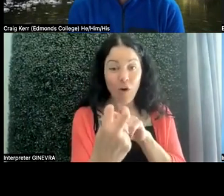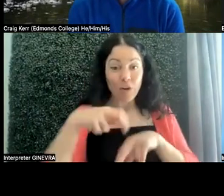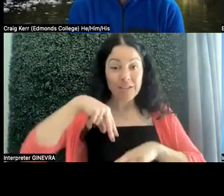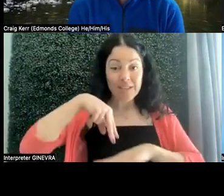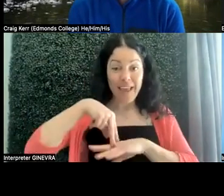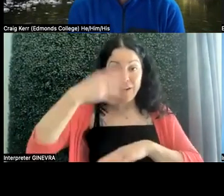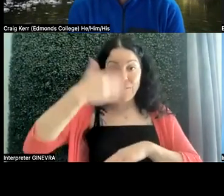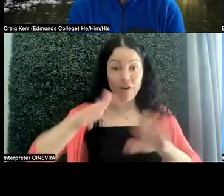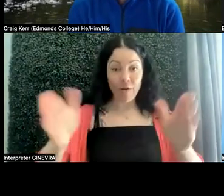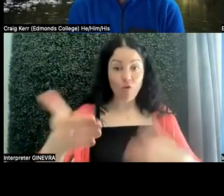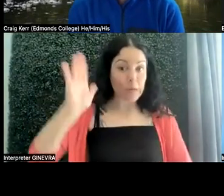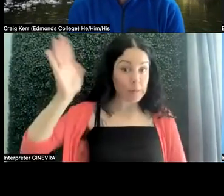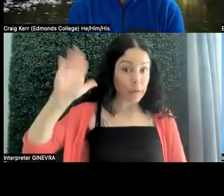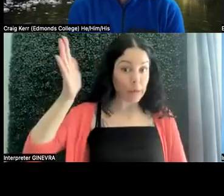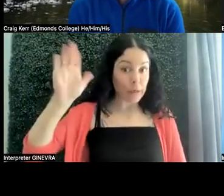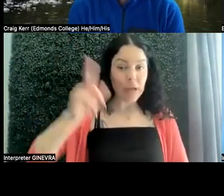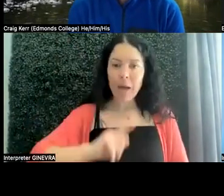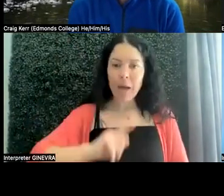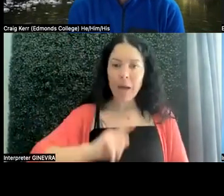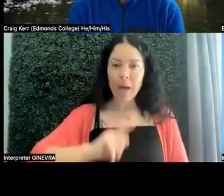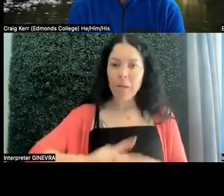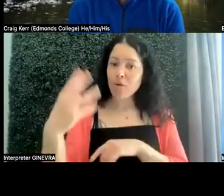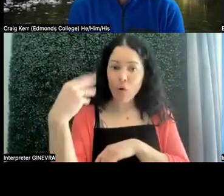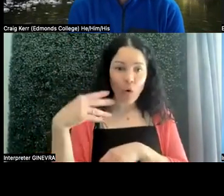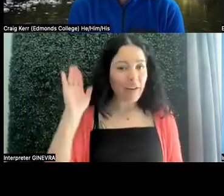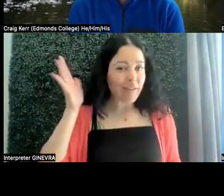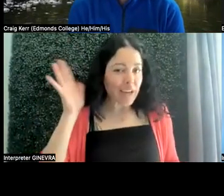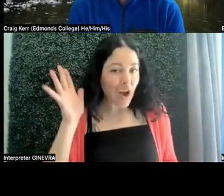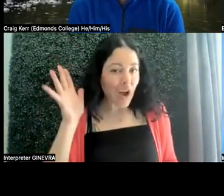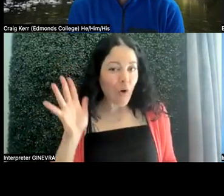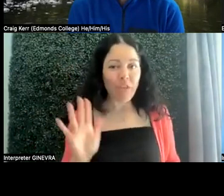Maybe recording a polished video is a good option.